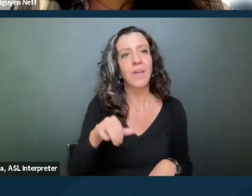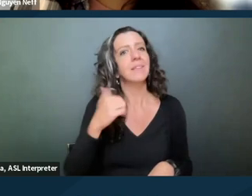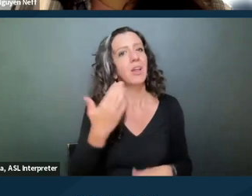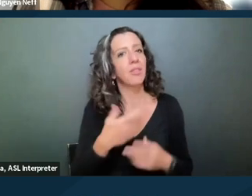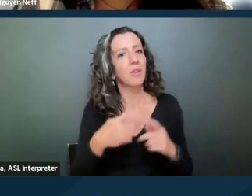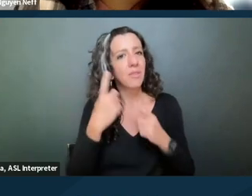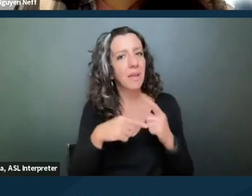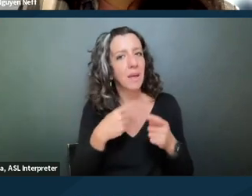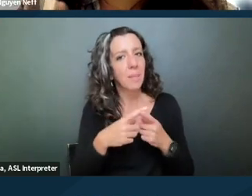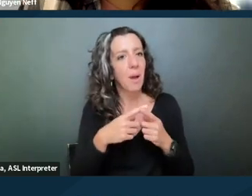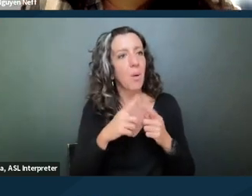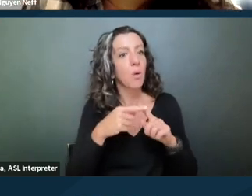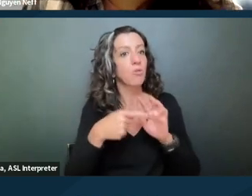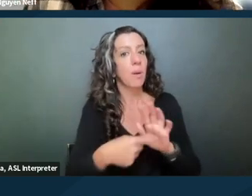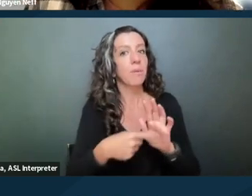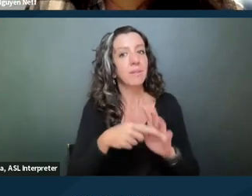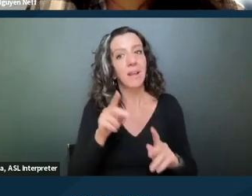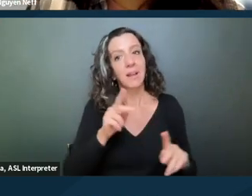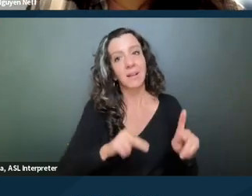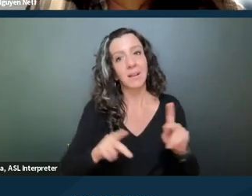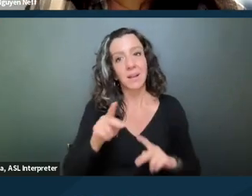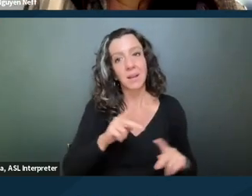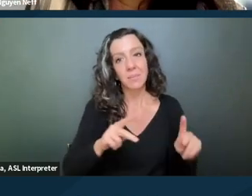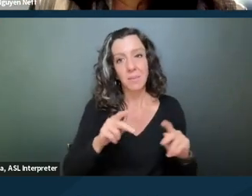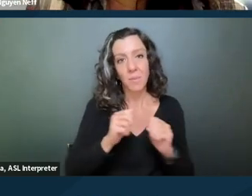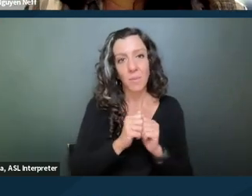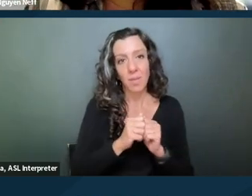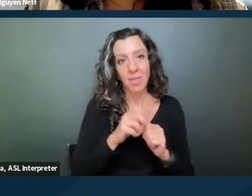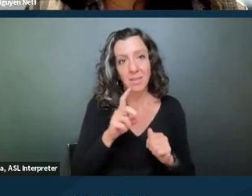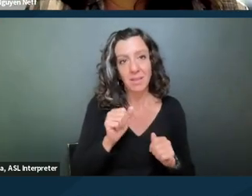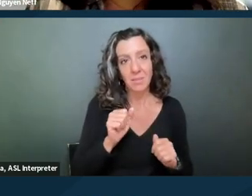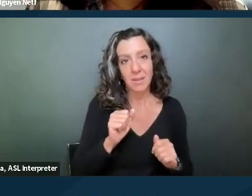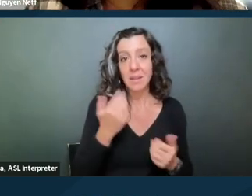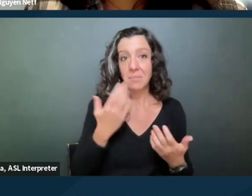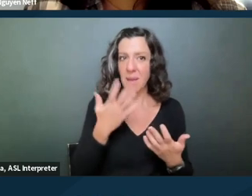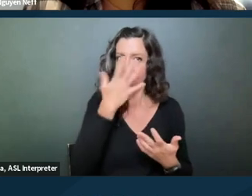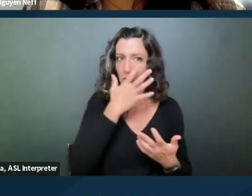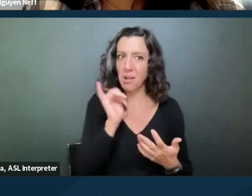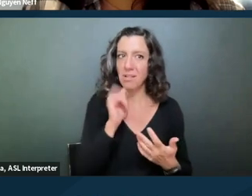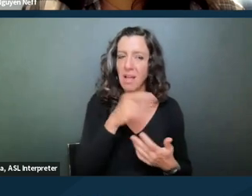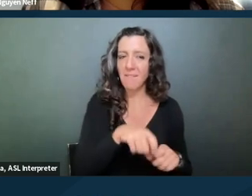who might be like on their face violating their lease. The landlord might have waived,